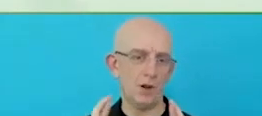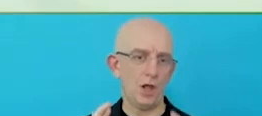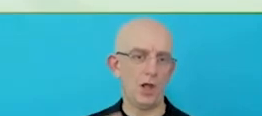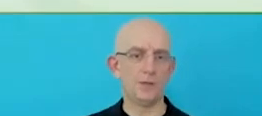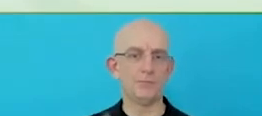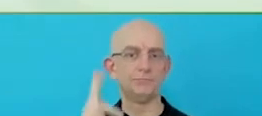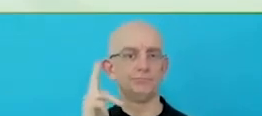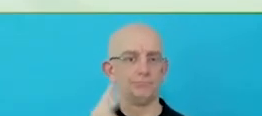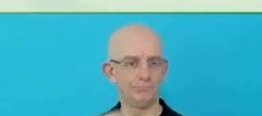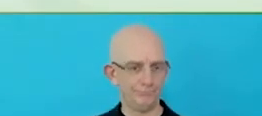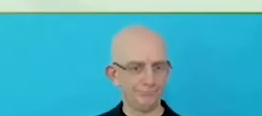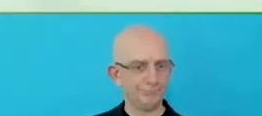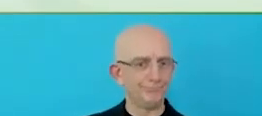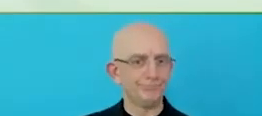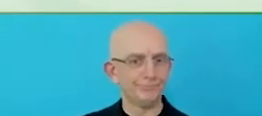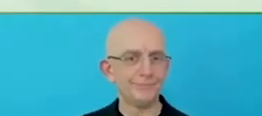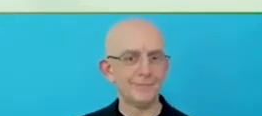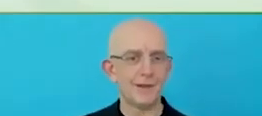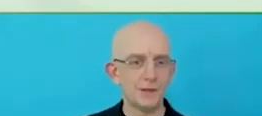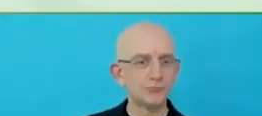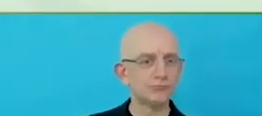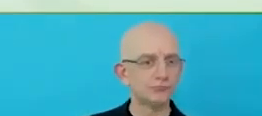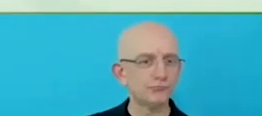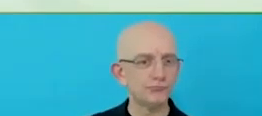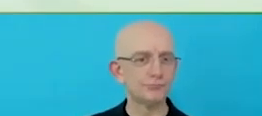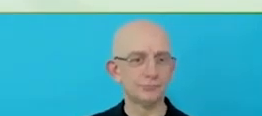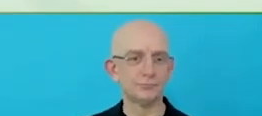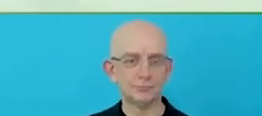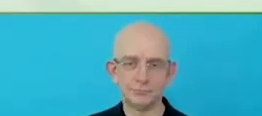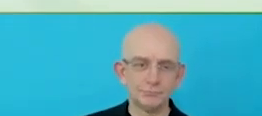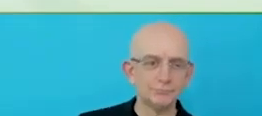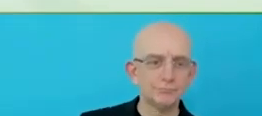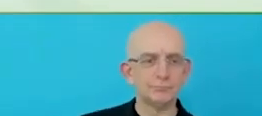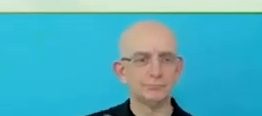It is fundamental to what we strive to offer, at McDonald's.